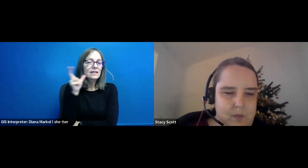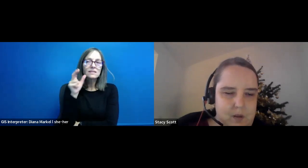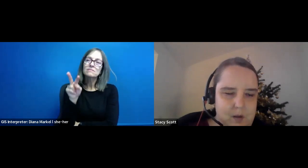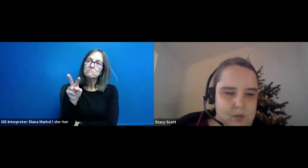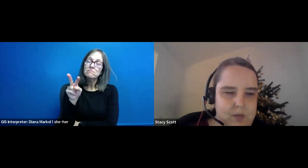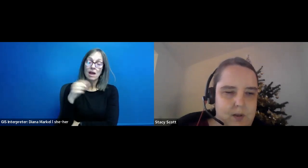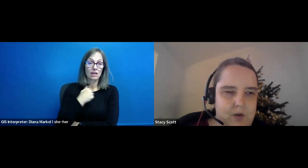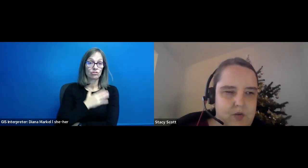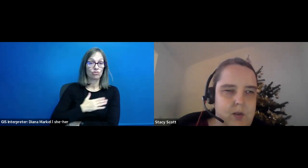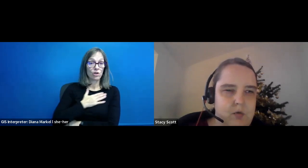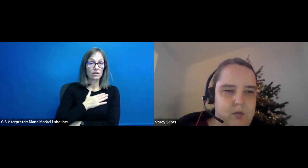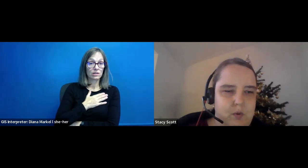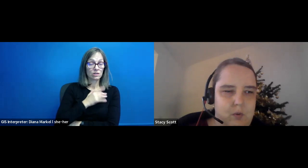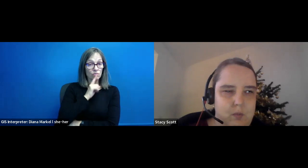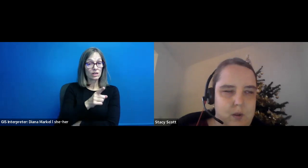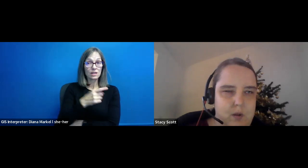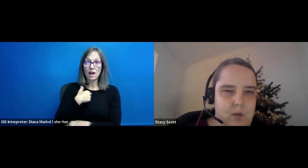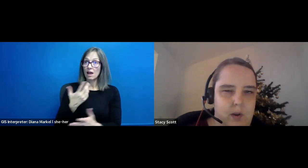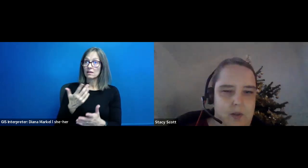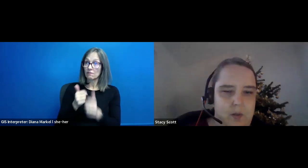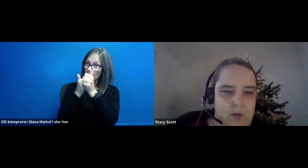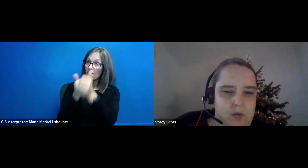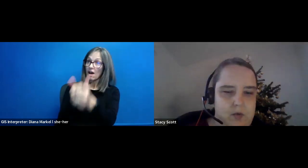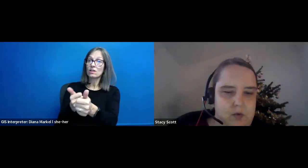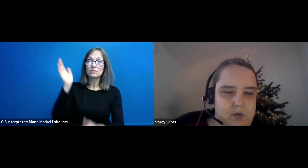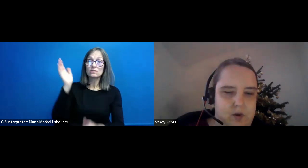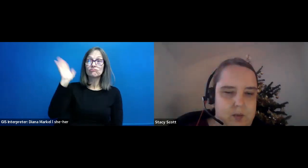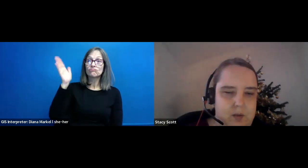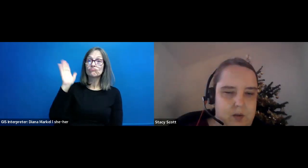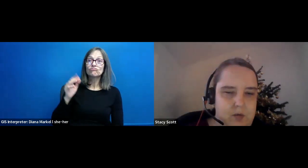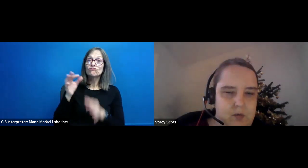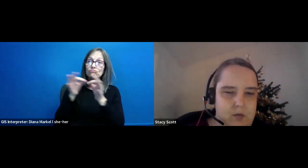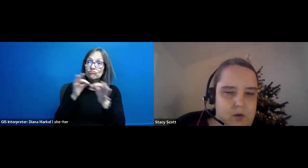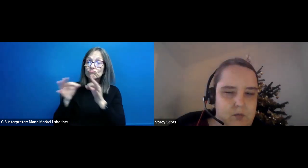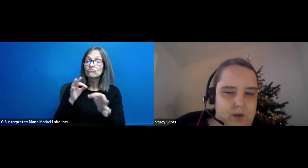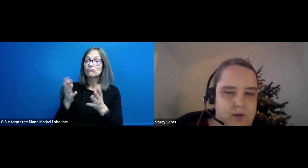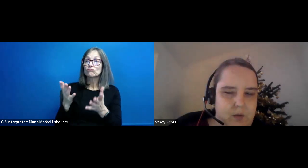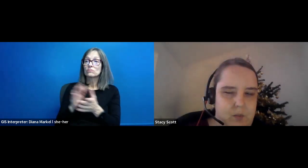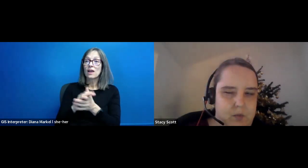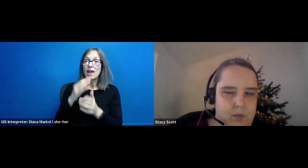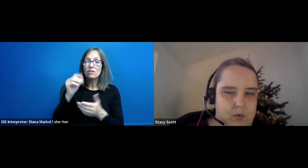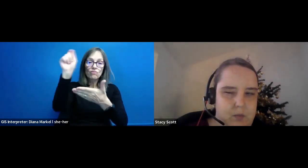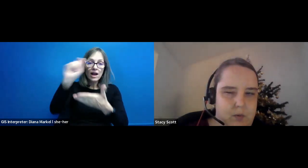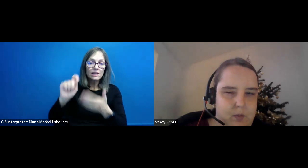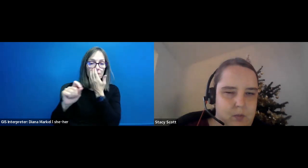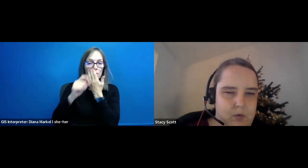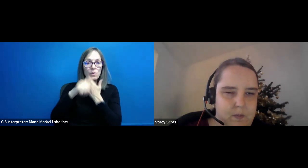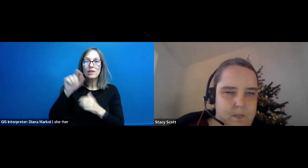Stacy Scott: It was something I was actually able to follow when they were just describing and and and rating at what they were doing on the board.